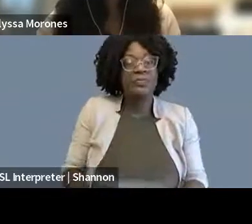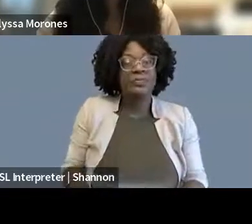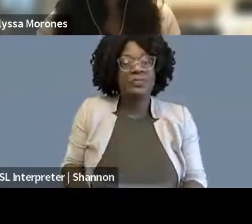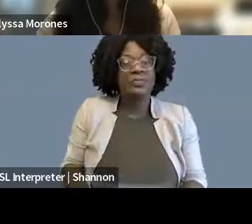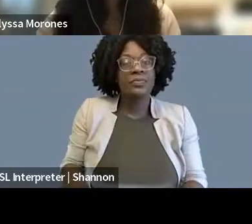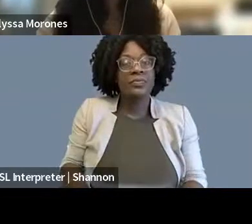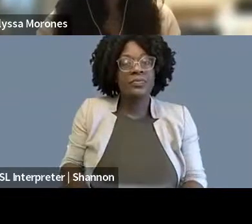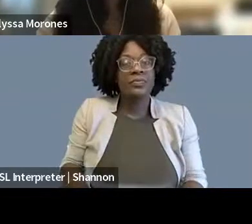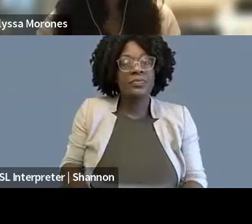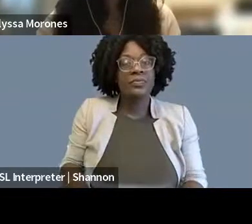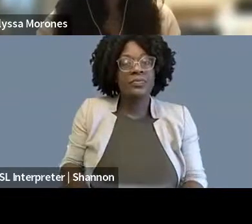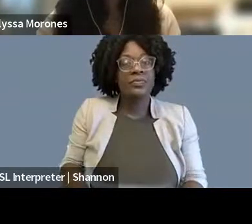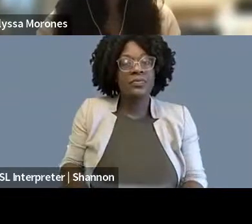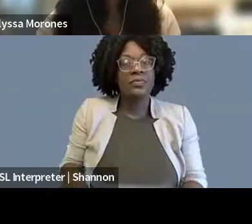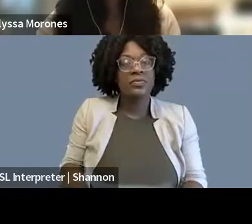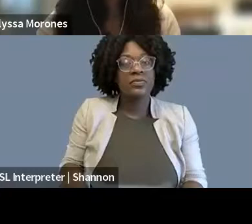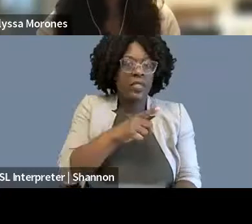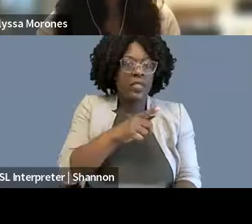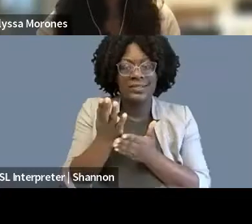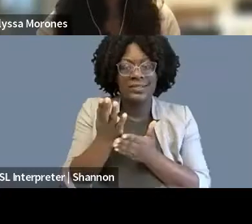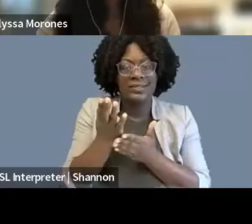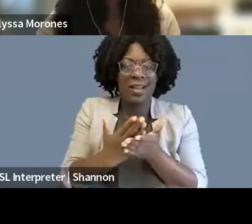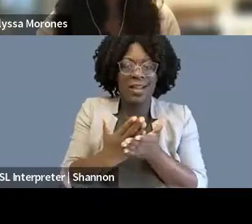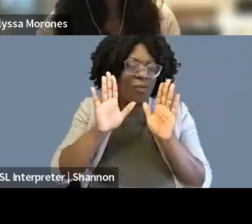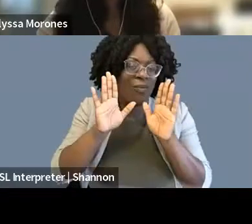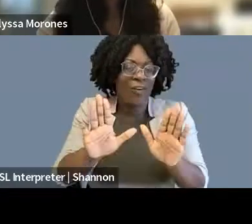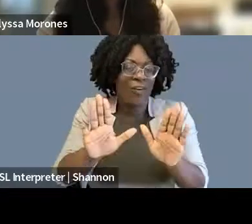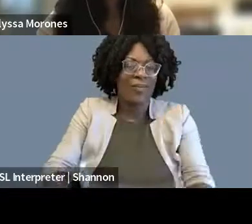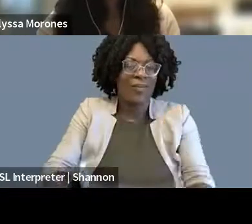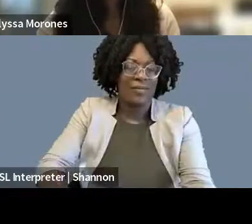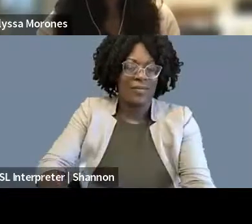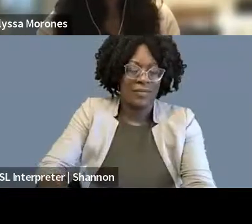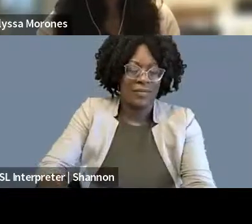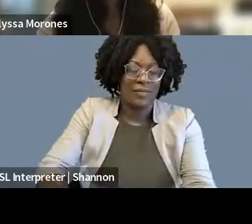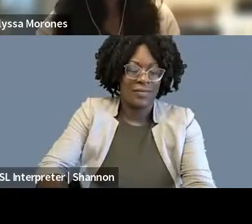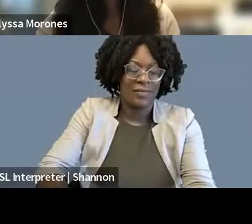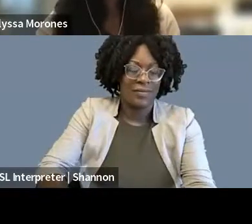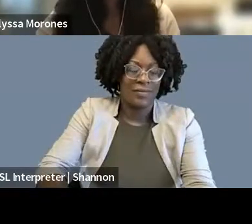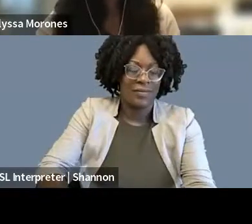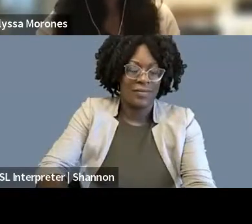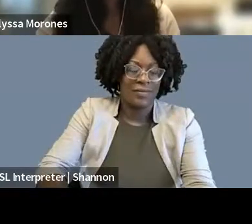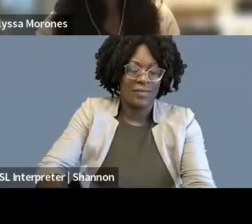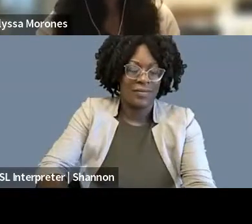around the targeting of press and protesters during and what followed George Floyd's murder.